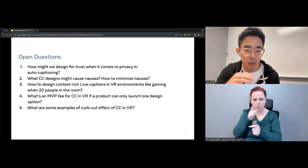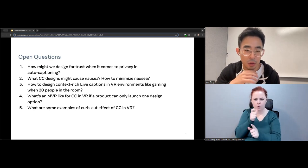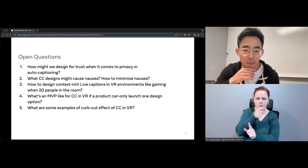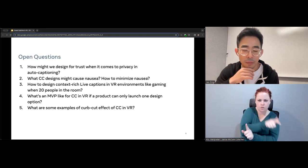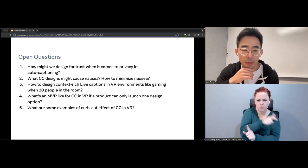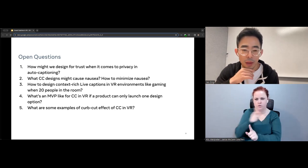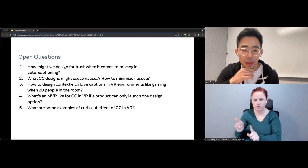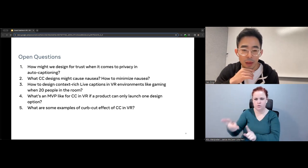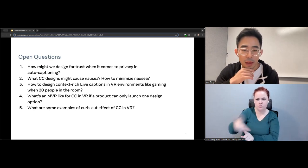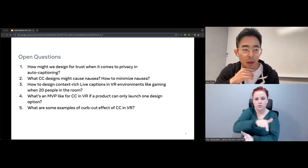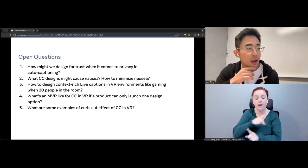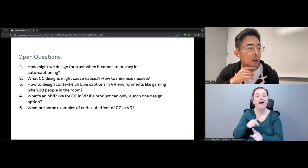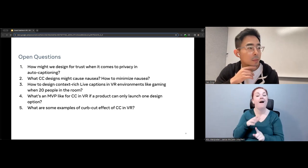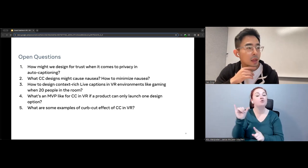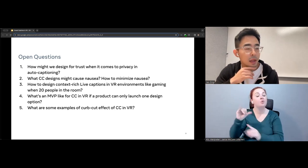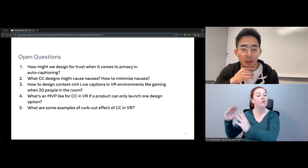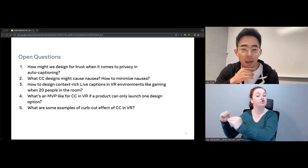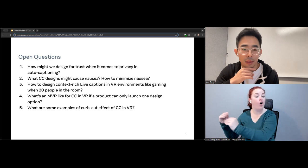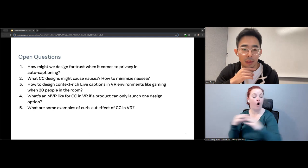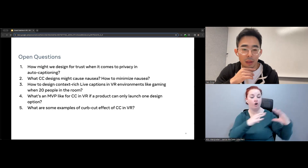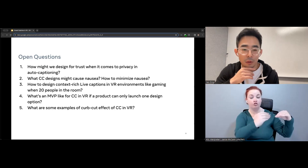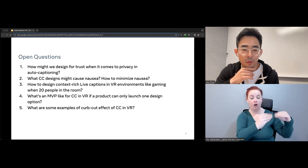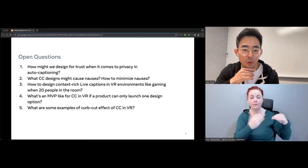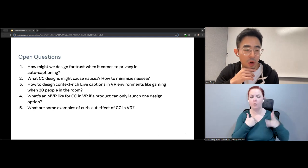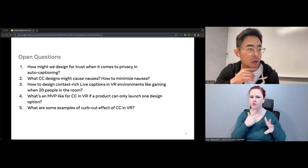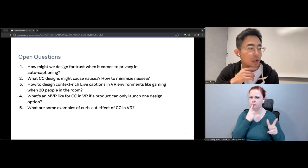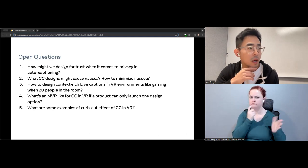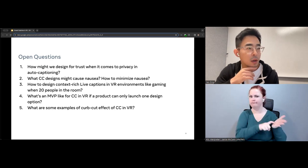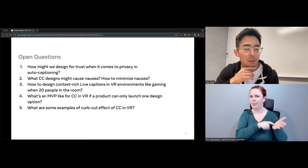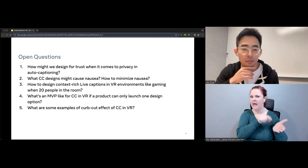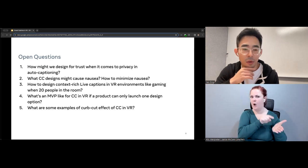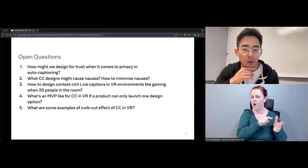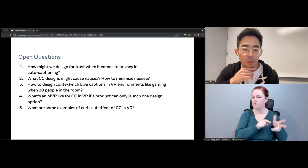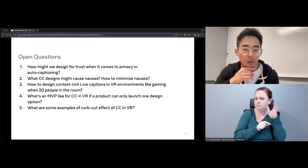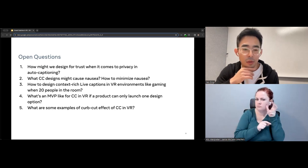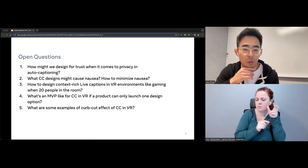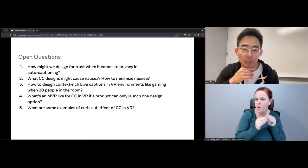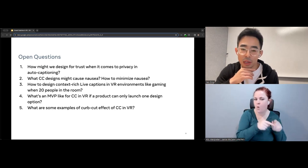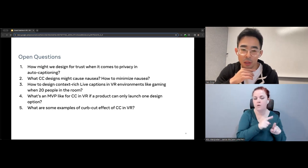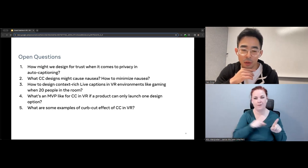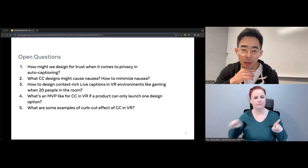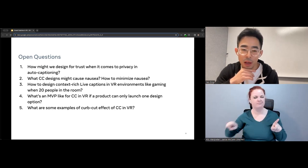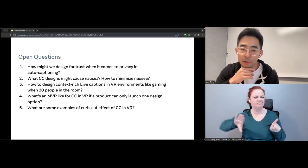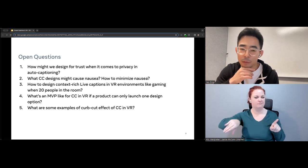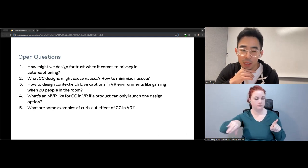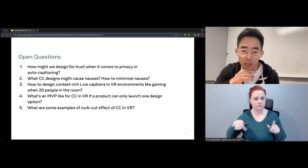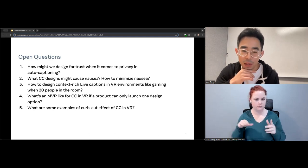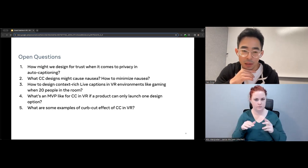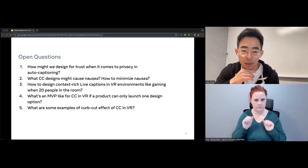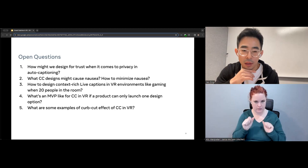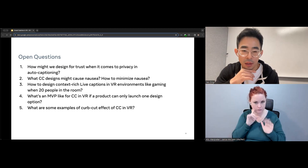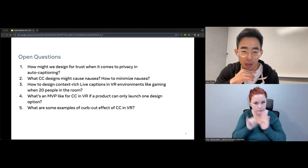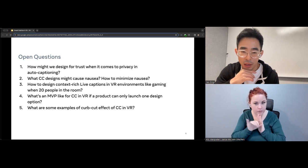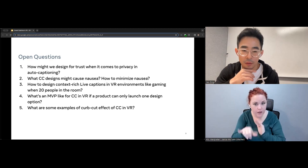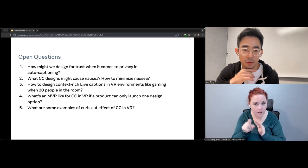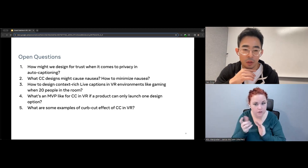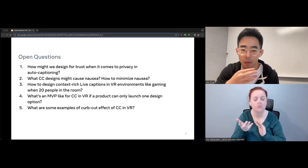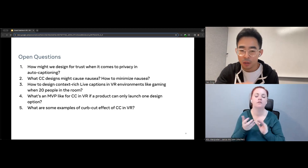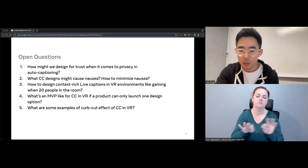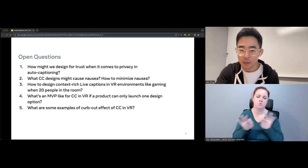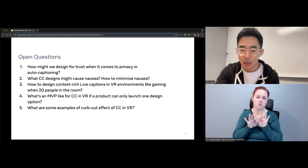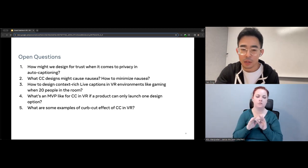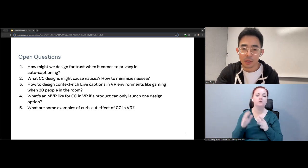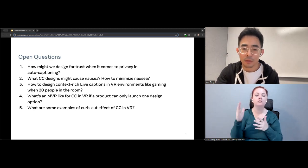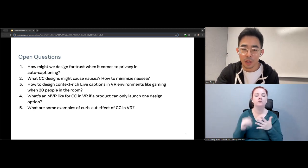follow? Number four, what is an MVP like for close captions in